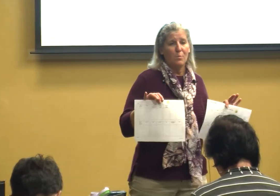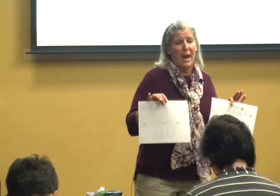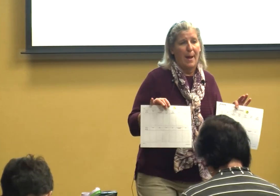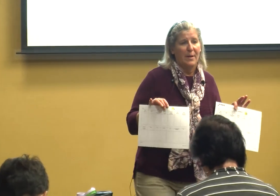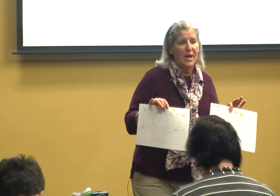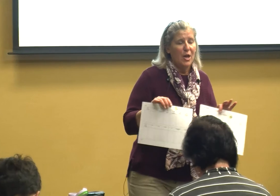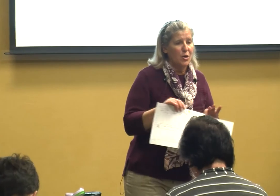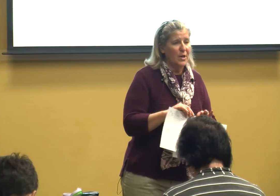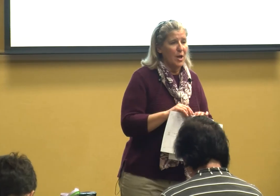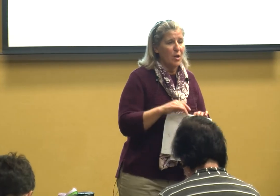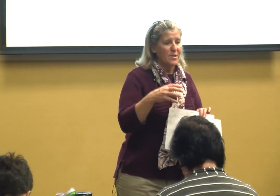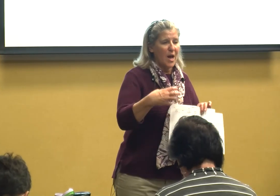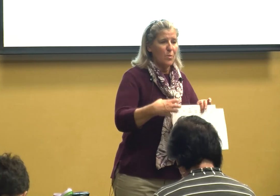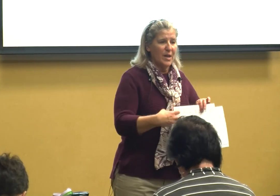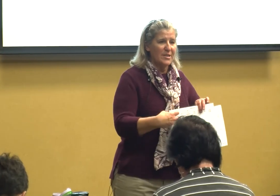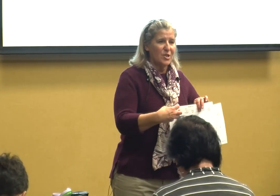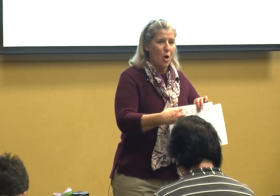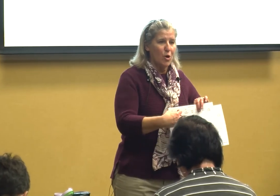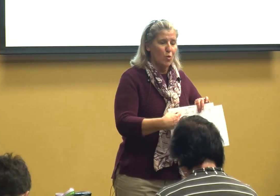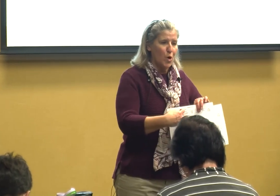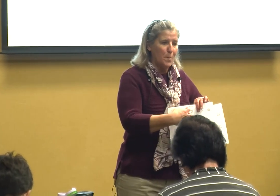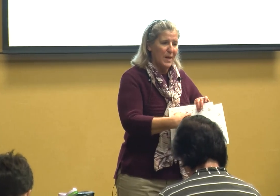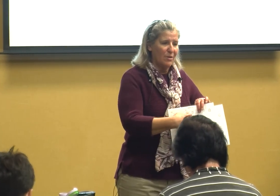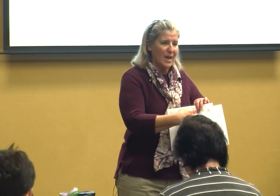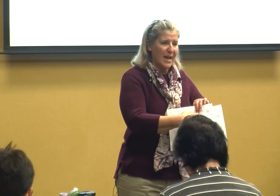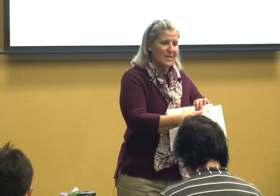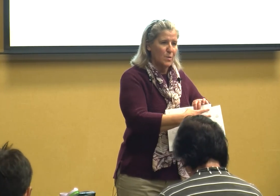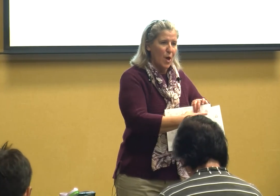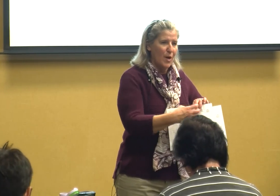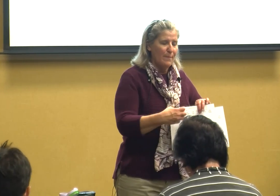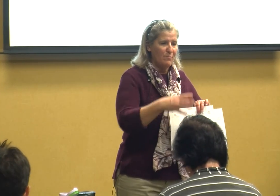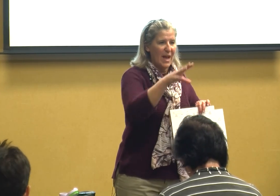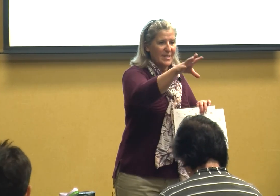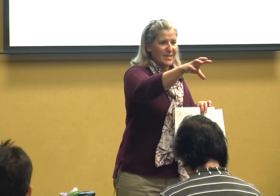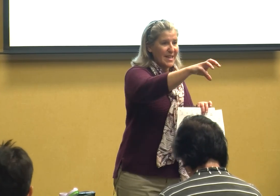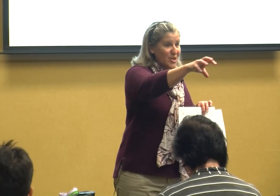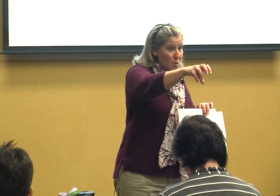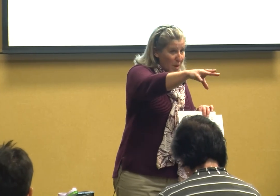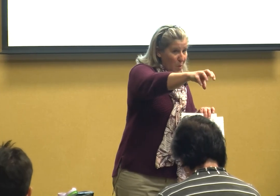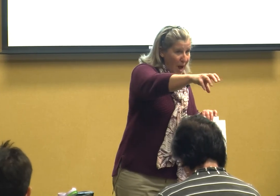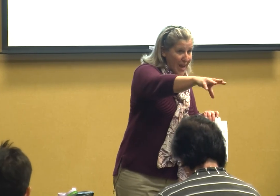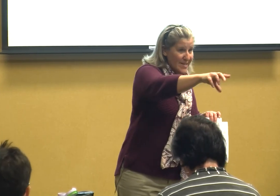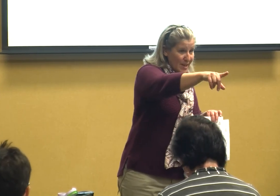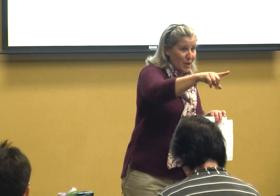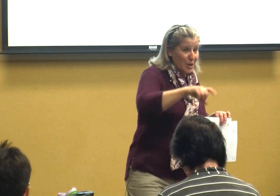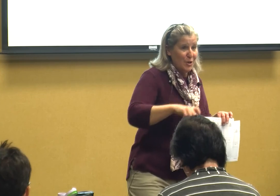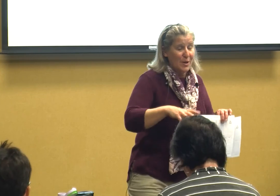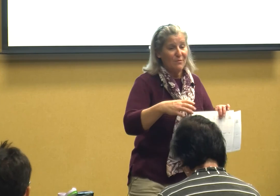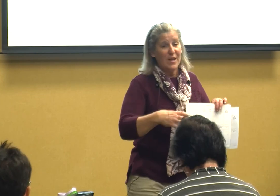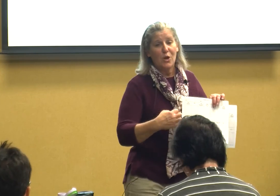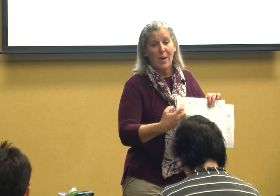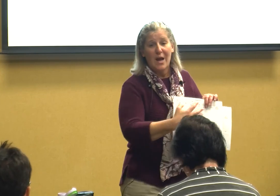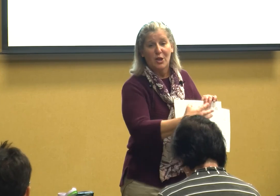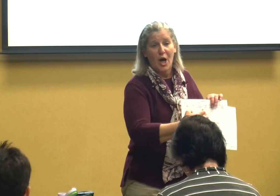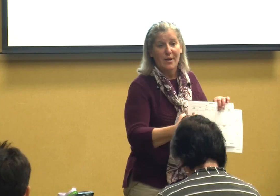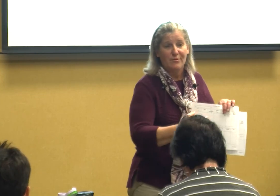map you can also then start grouping things and sensory wise you can figure out a lot of